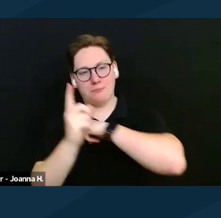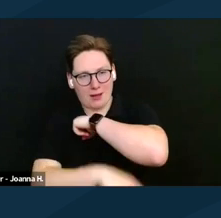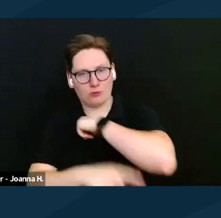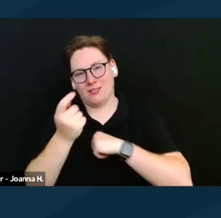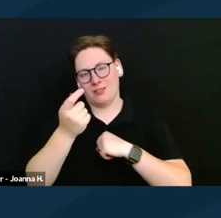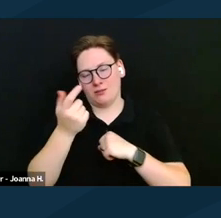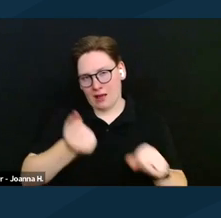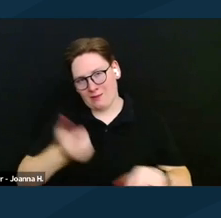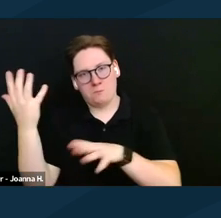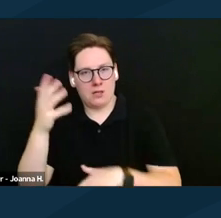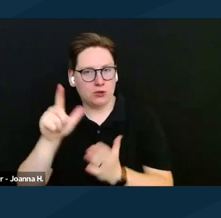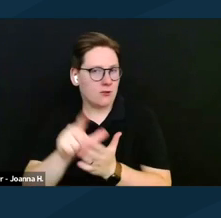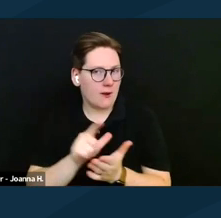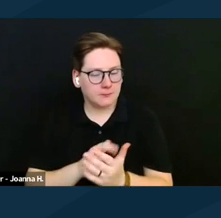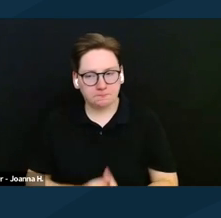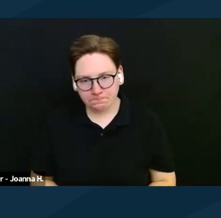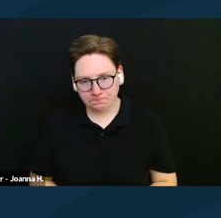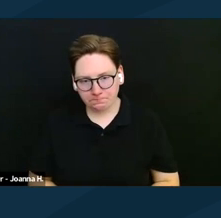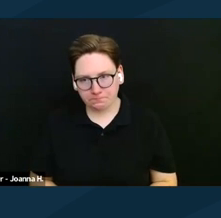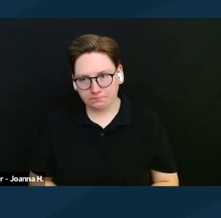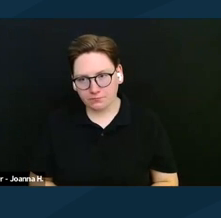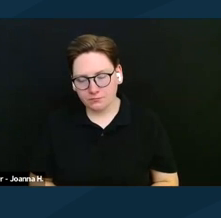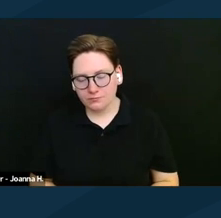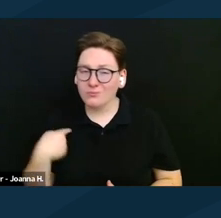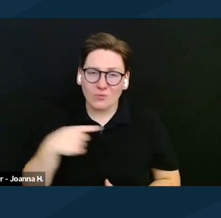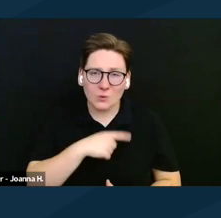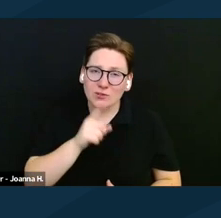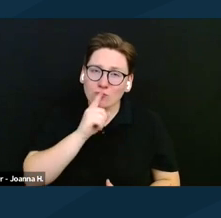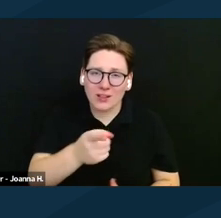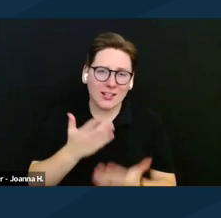And we really appreciate any and all additional messages